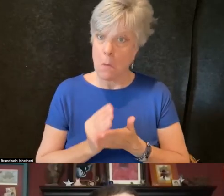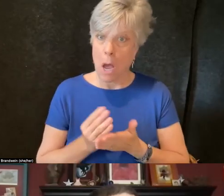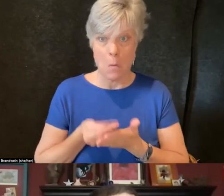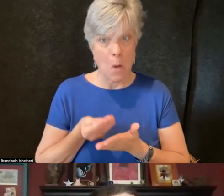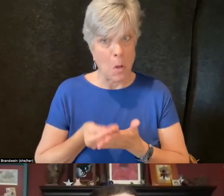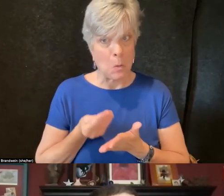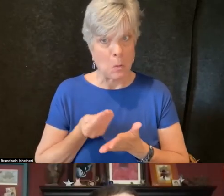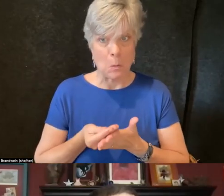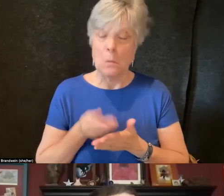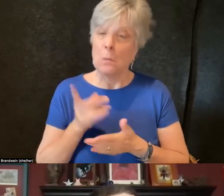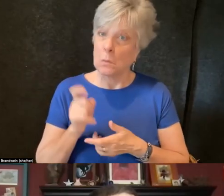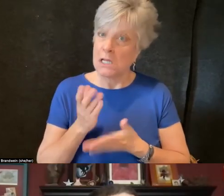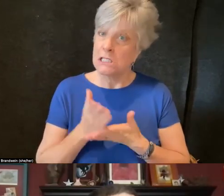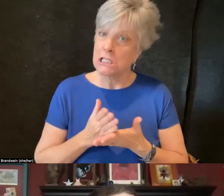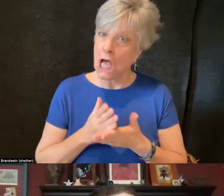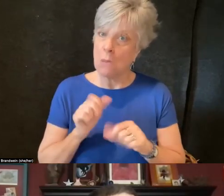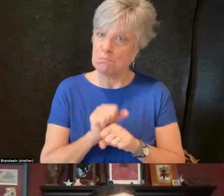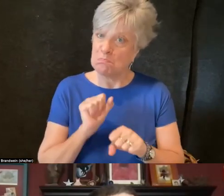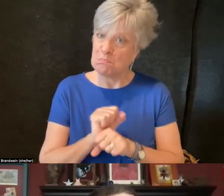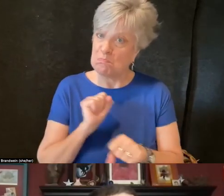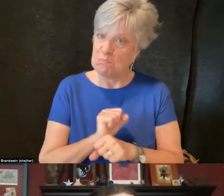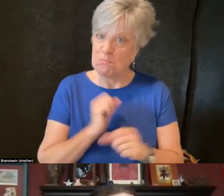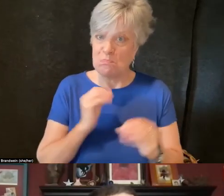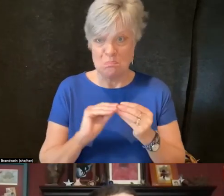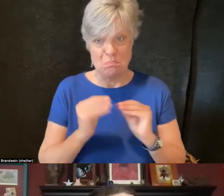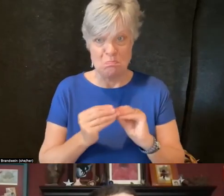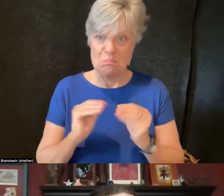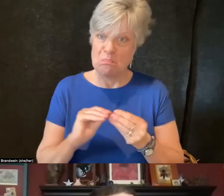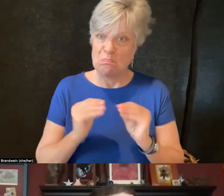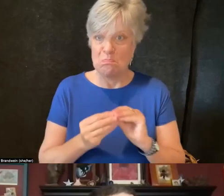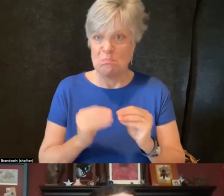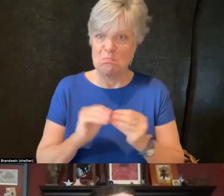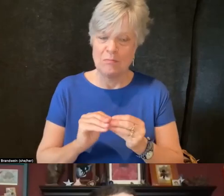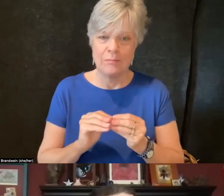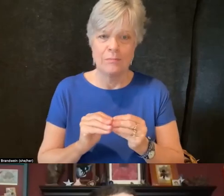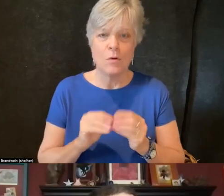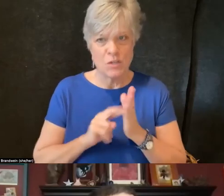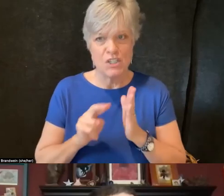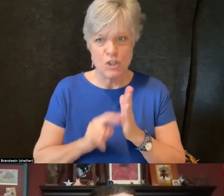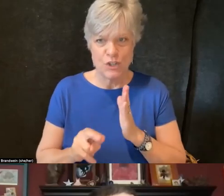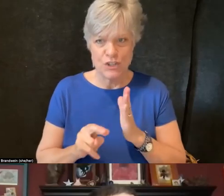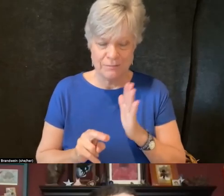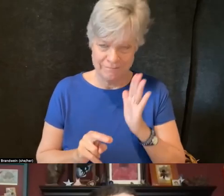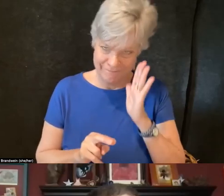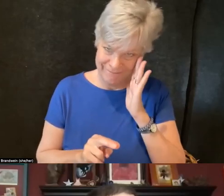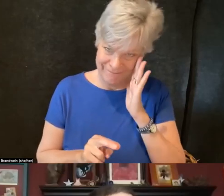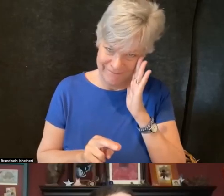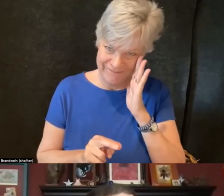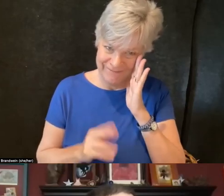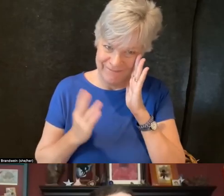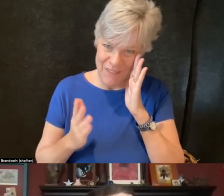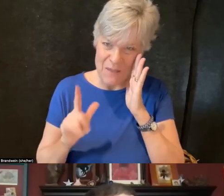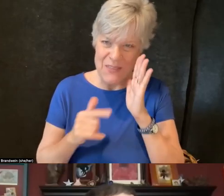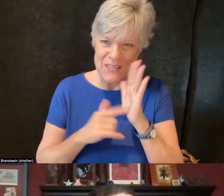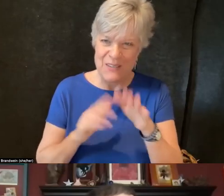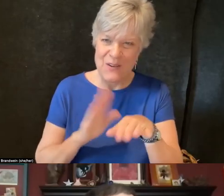We need some sort of research. And maybe this is a call out to future researchers